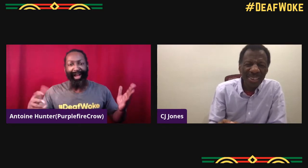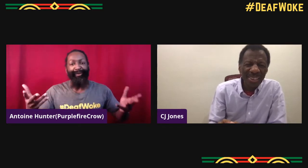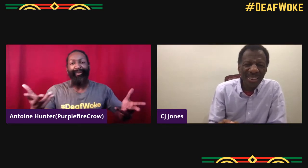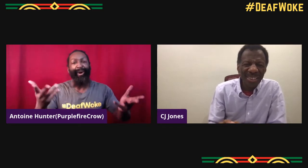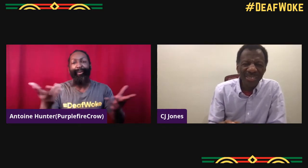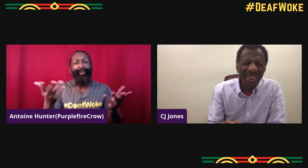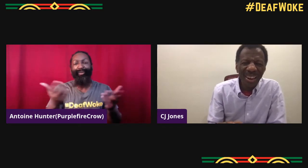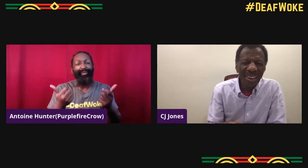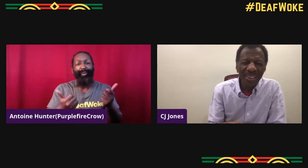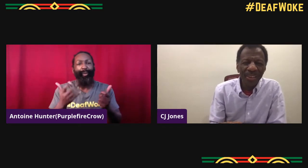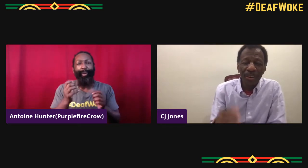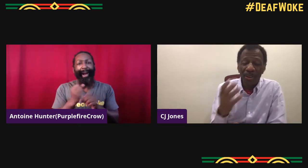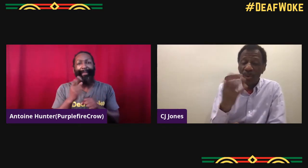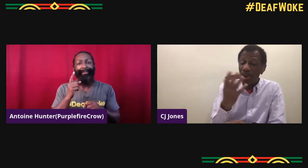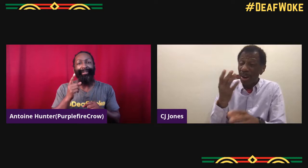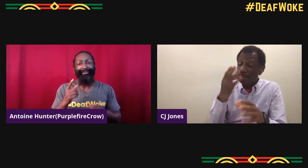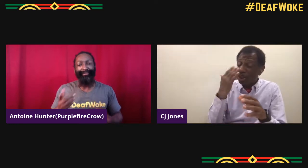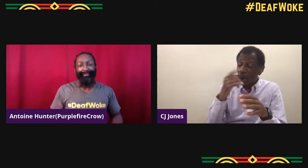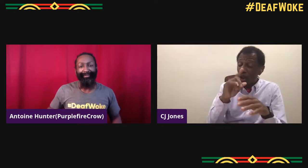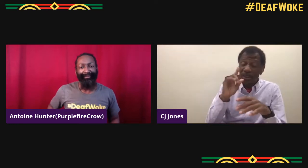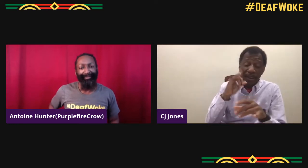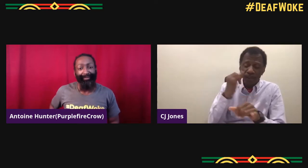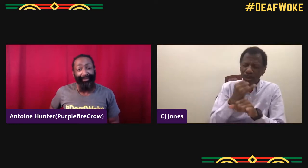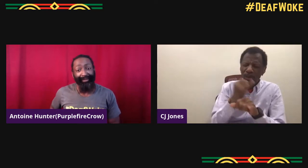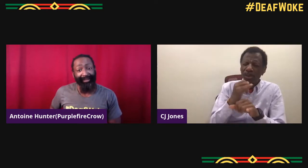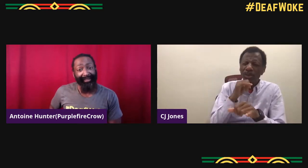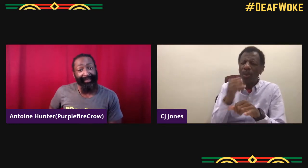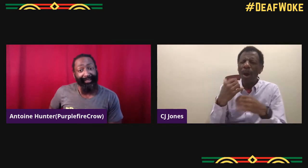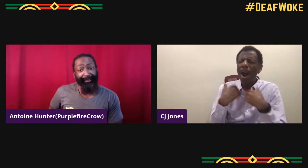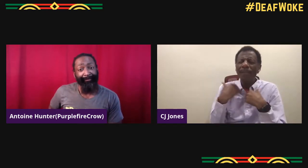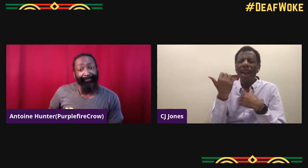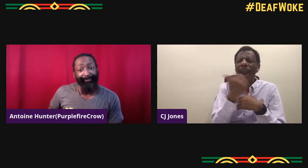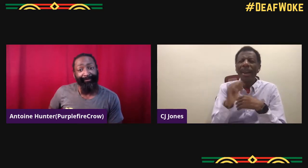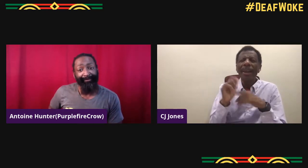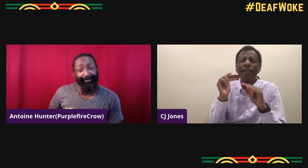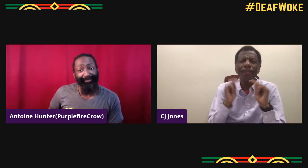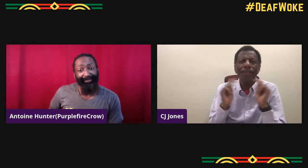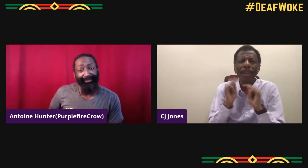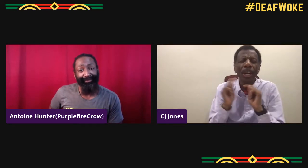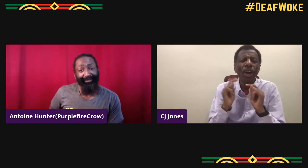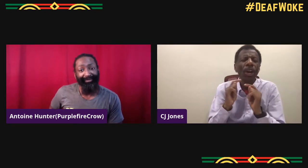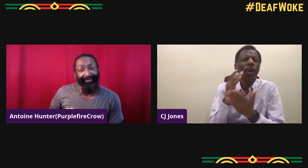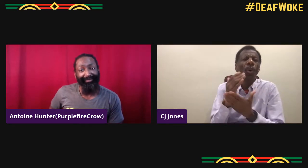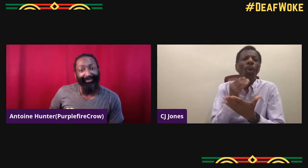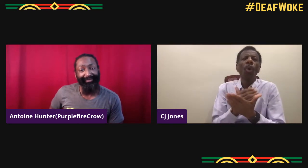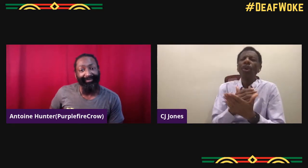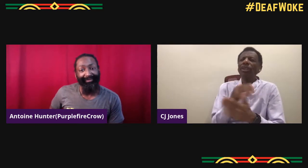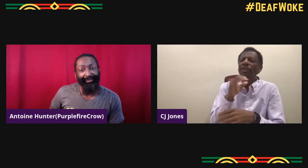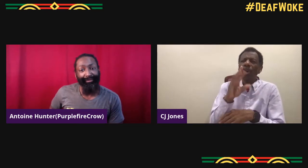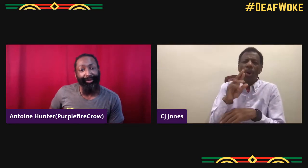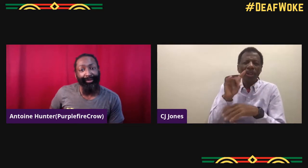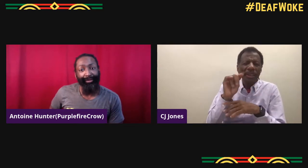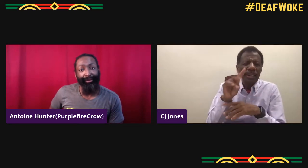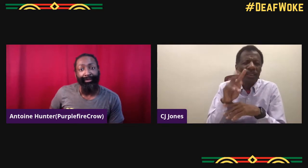how did you get the inspiration and the motivation to think that you could be on TV and do the things you've done?